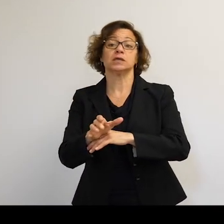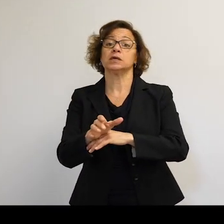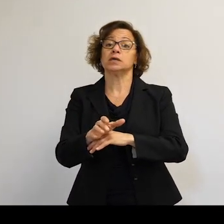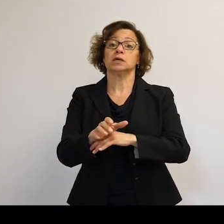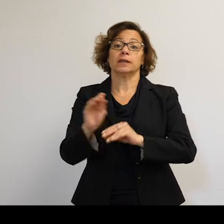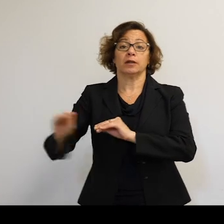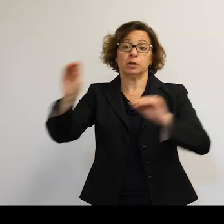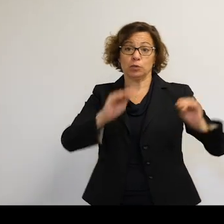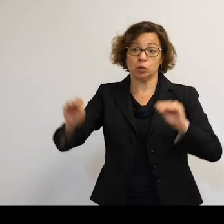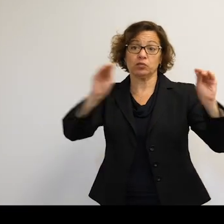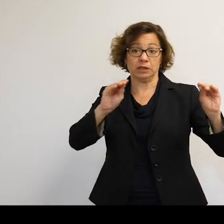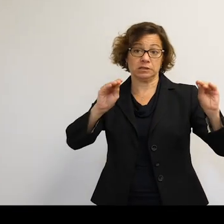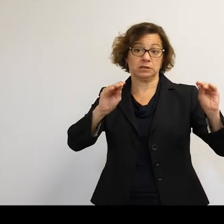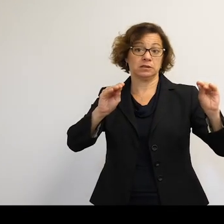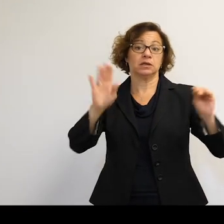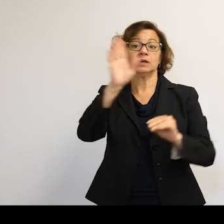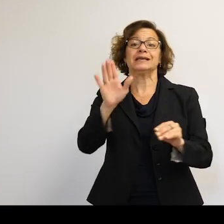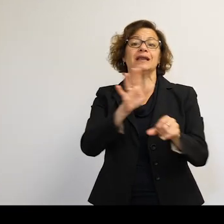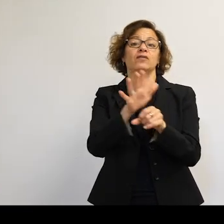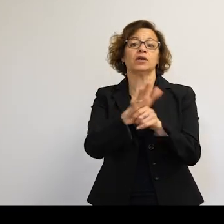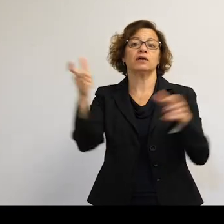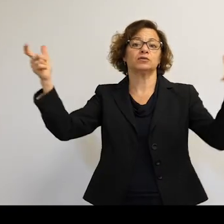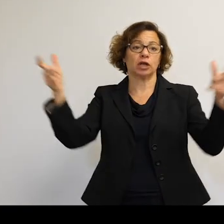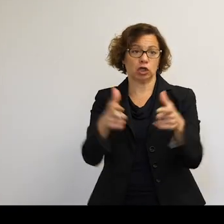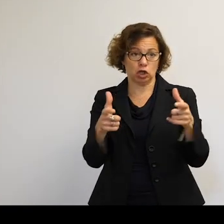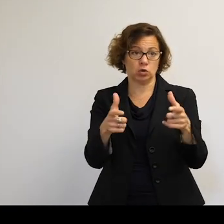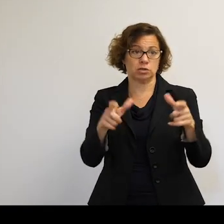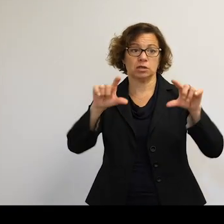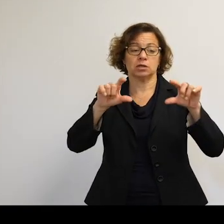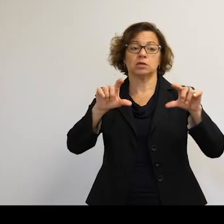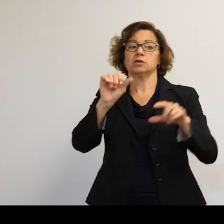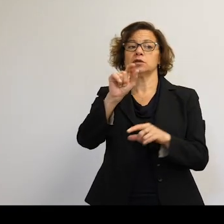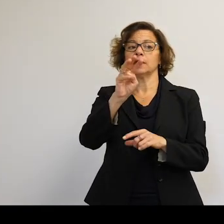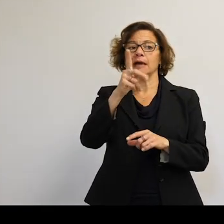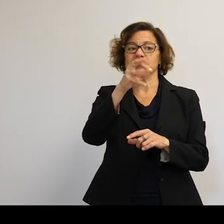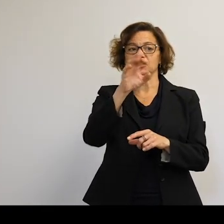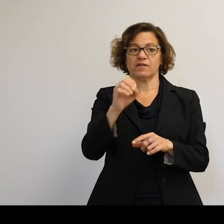There'll be movement, but never enough to bring it close enough to the atmosphere to burn up. So things out there--